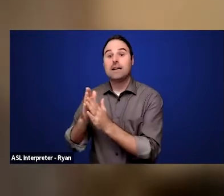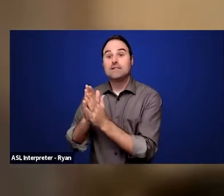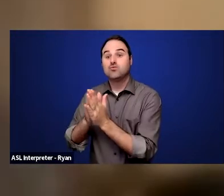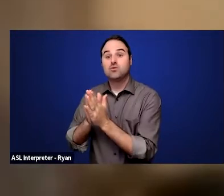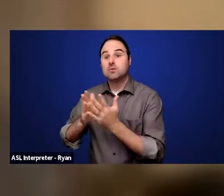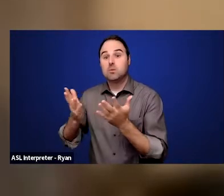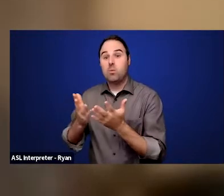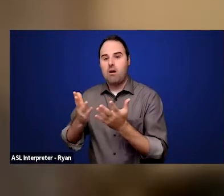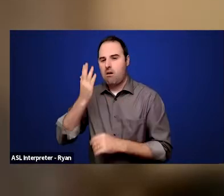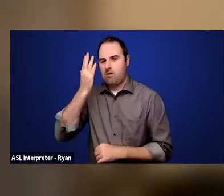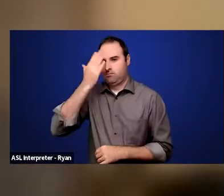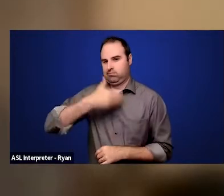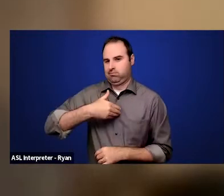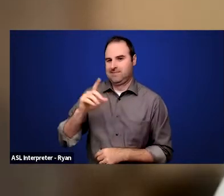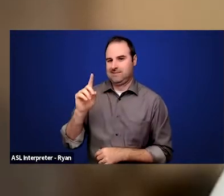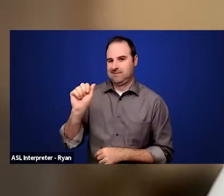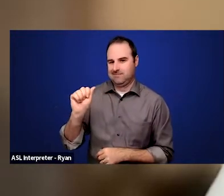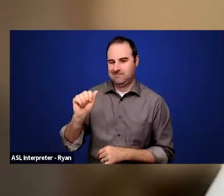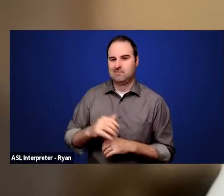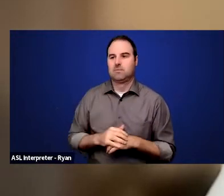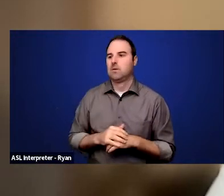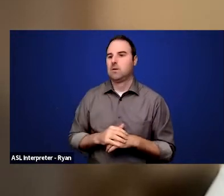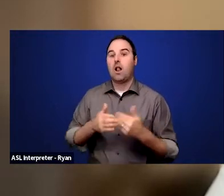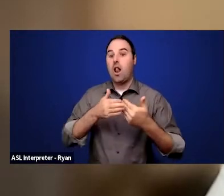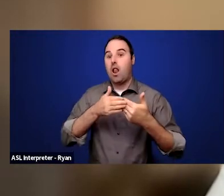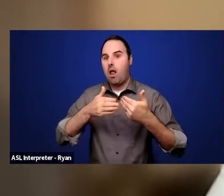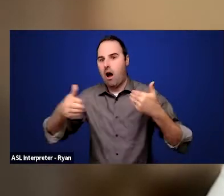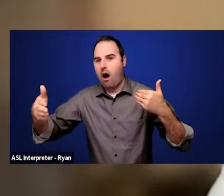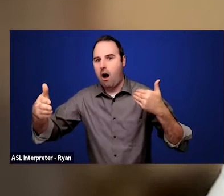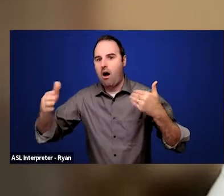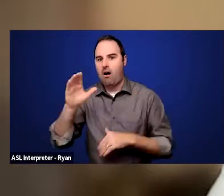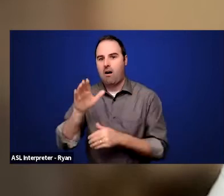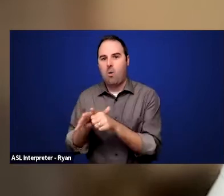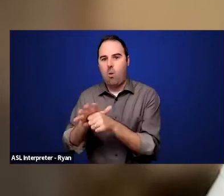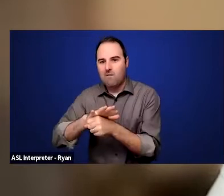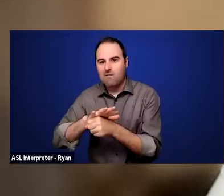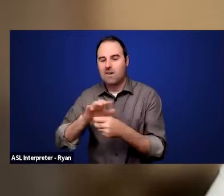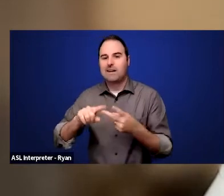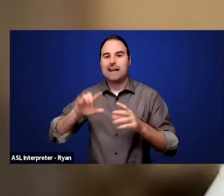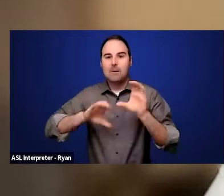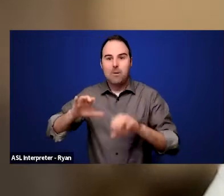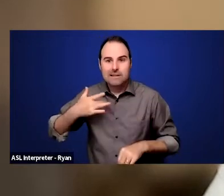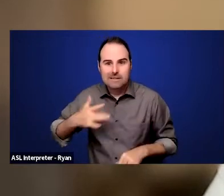You know, we've got now long COVID or chemical sensitivities, mental health is huge